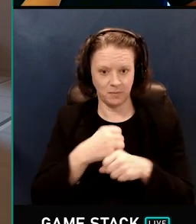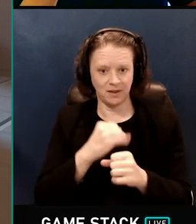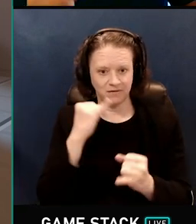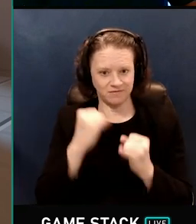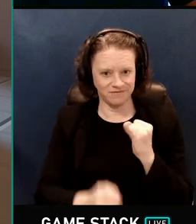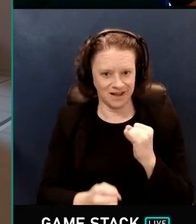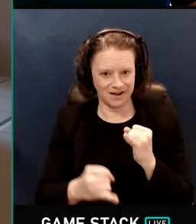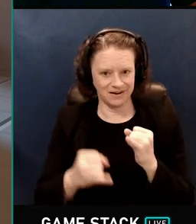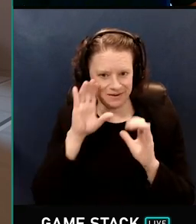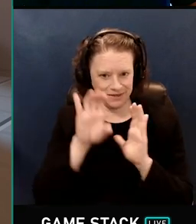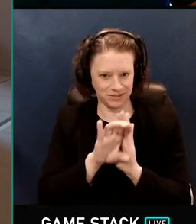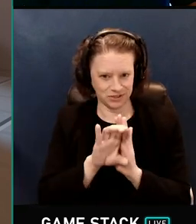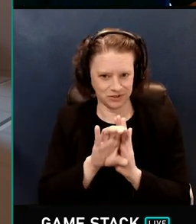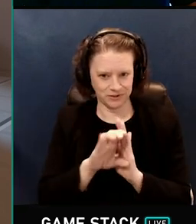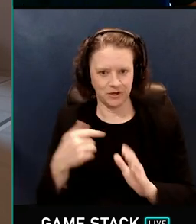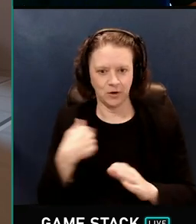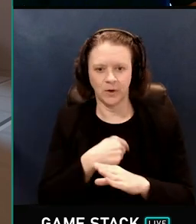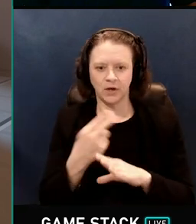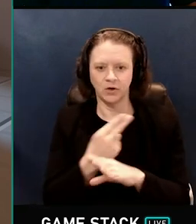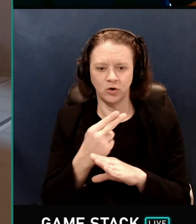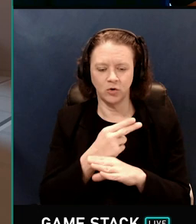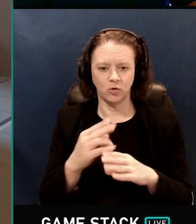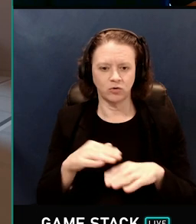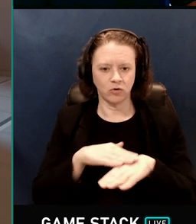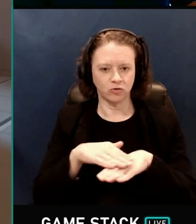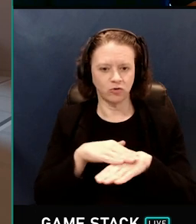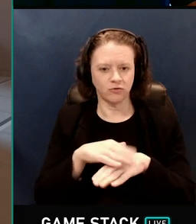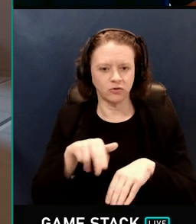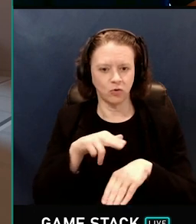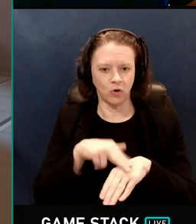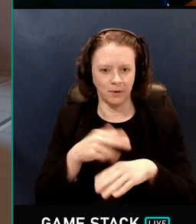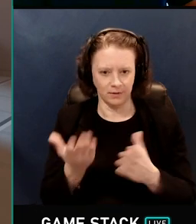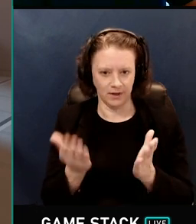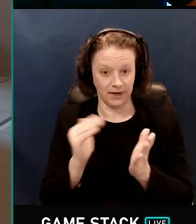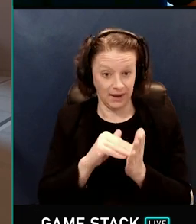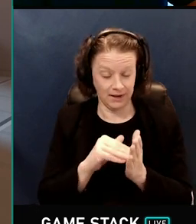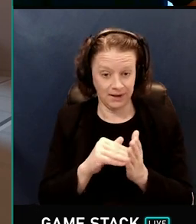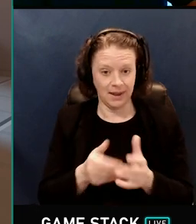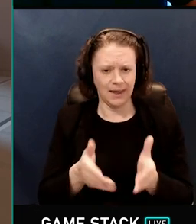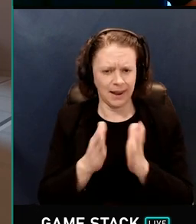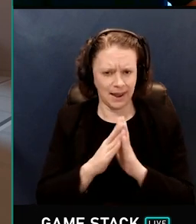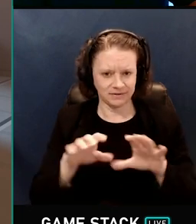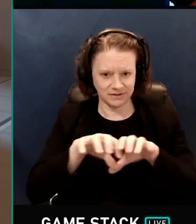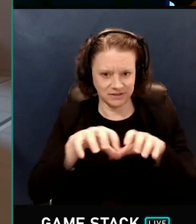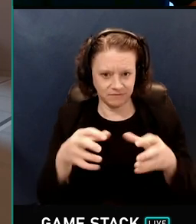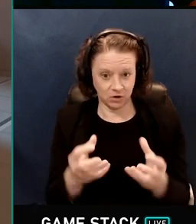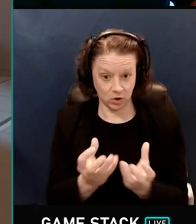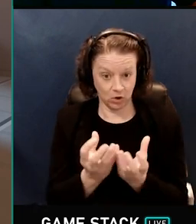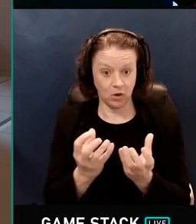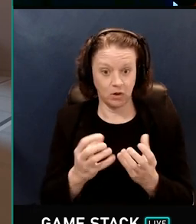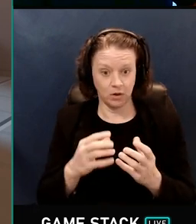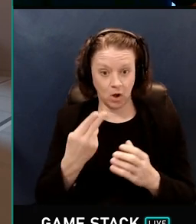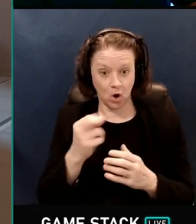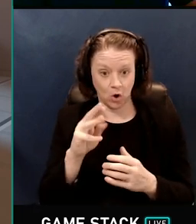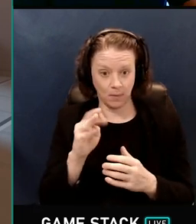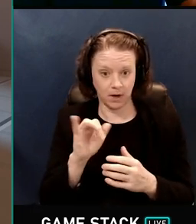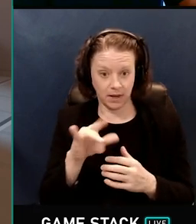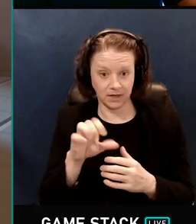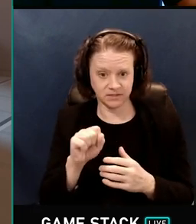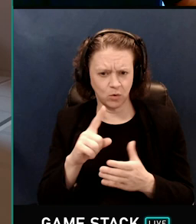So now we can use the surface normals again, and ask the spherical harmonics what the irradiance is in the direction